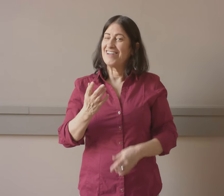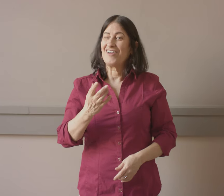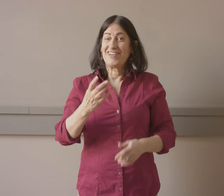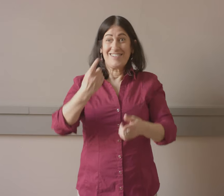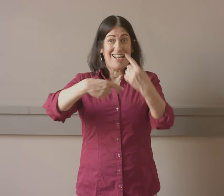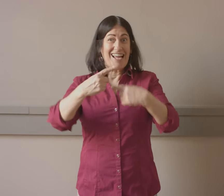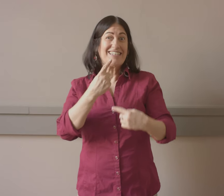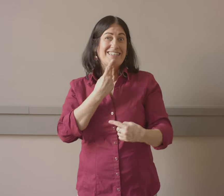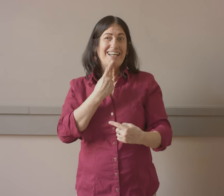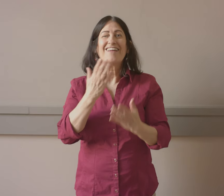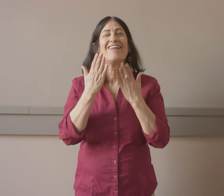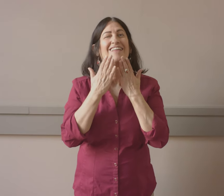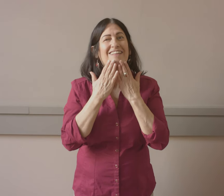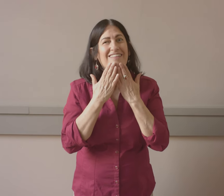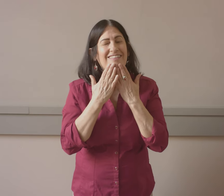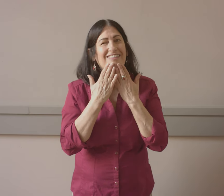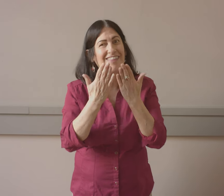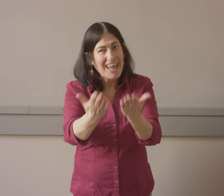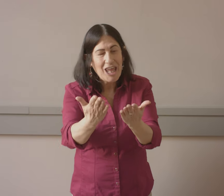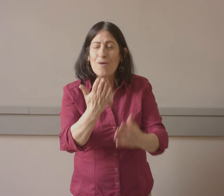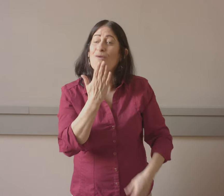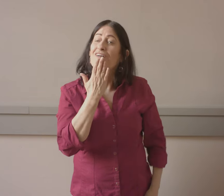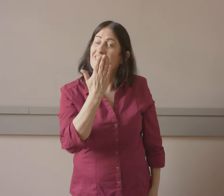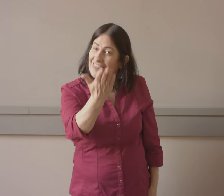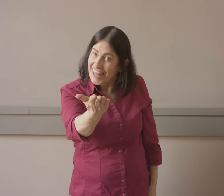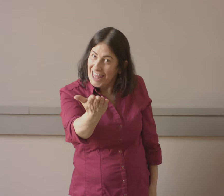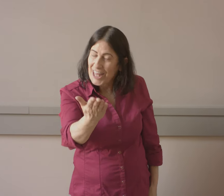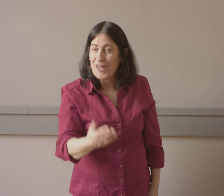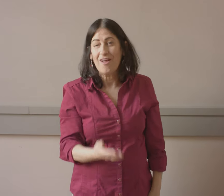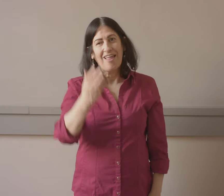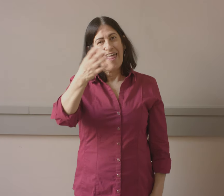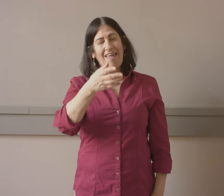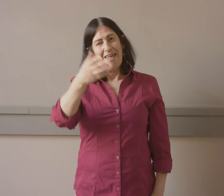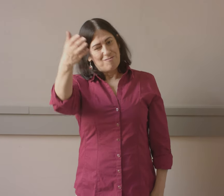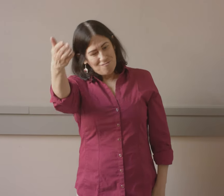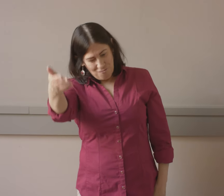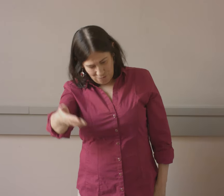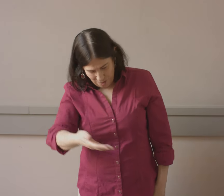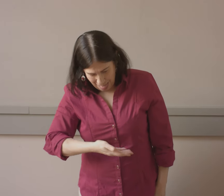last thing, this is the sign for thank you, and this is the sign for